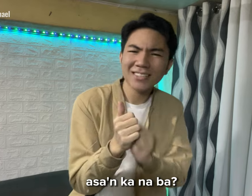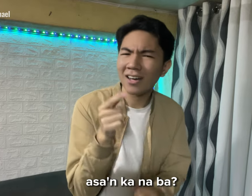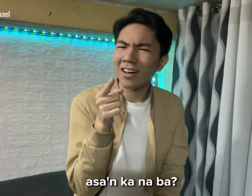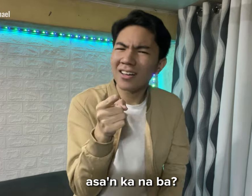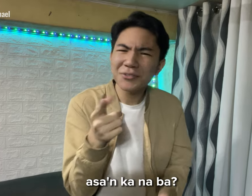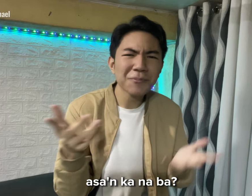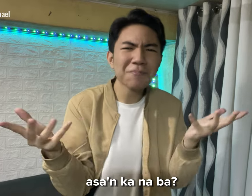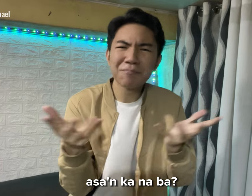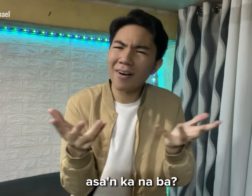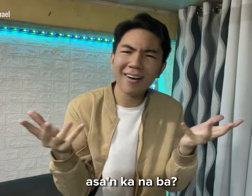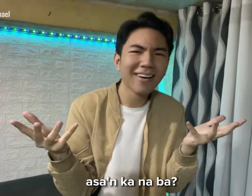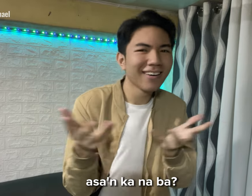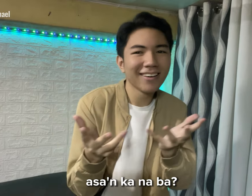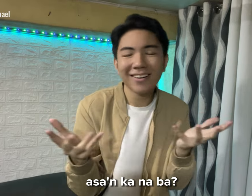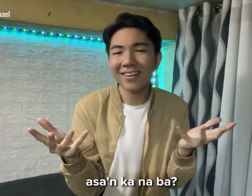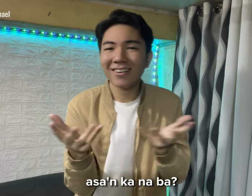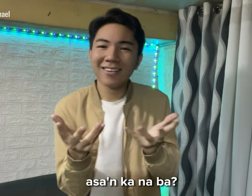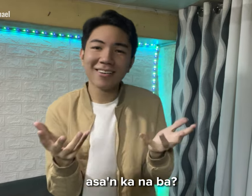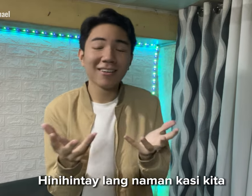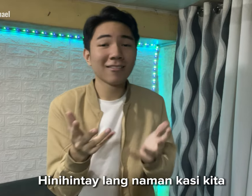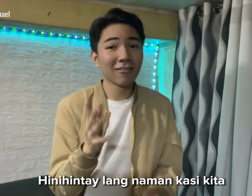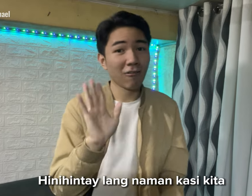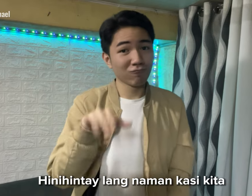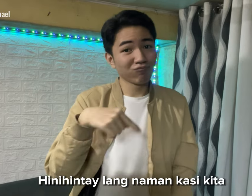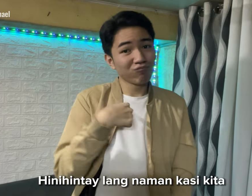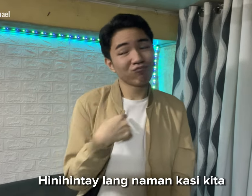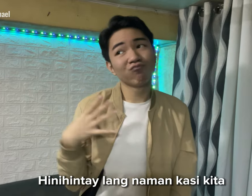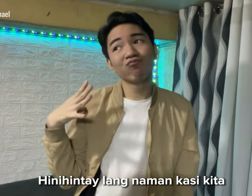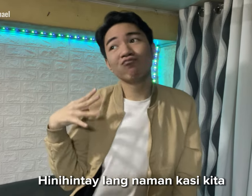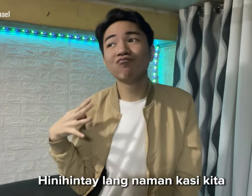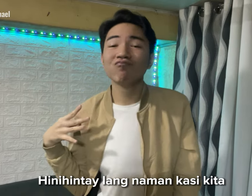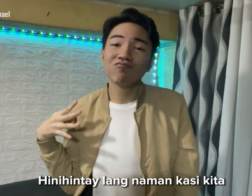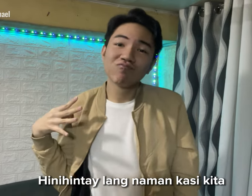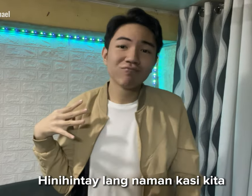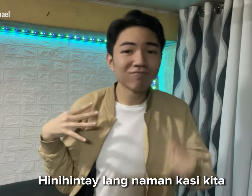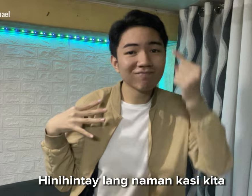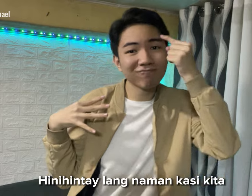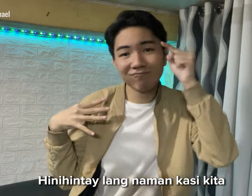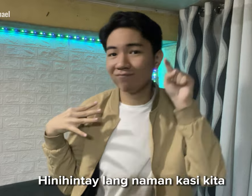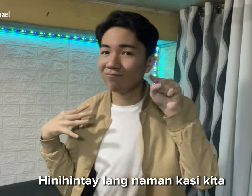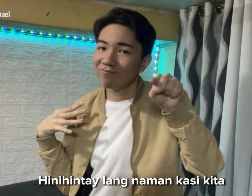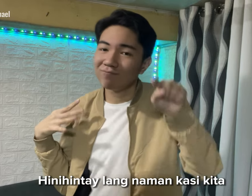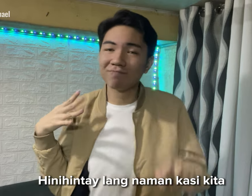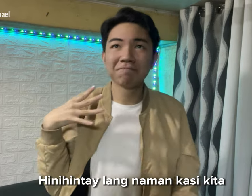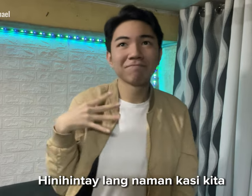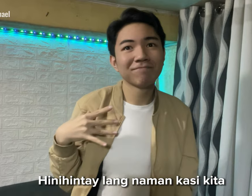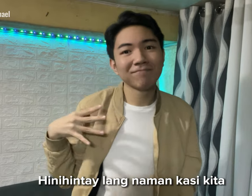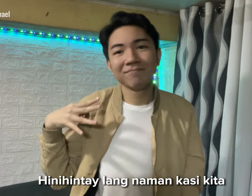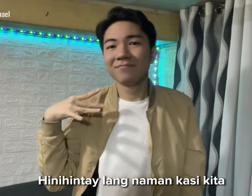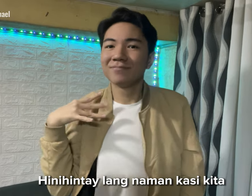Where are you? I'm just waiting for you